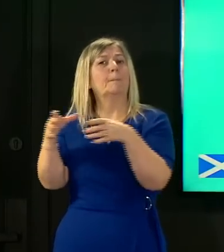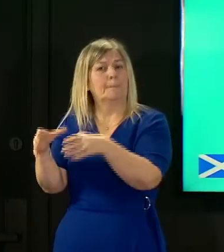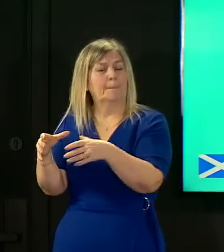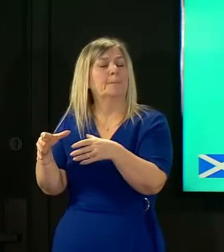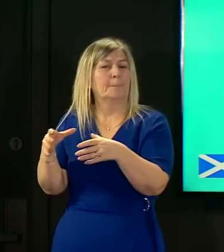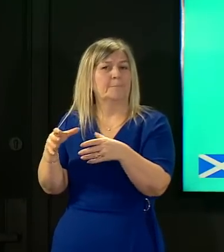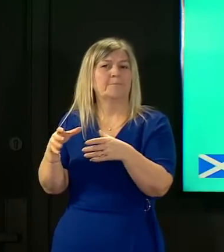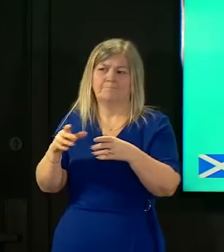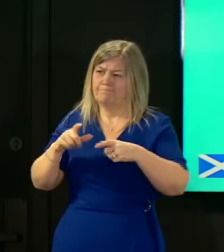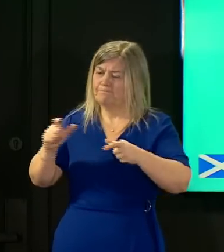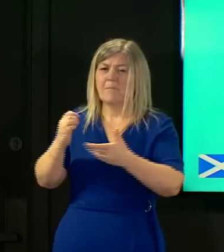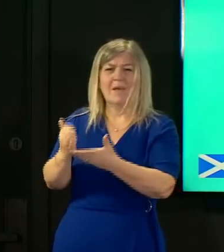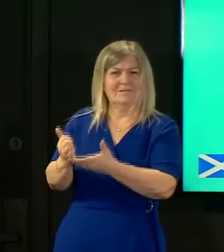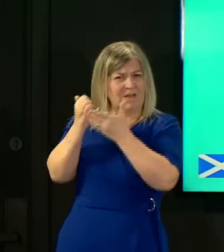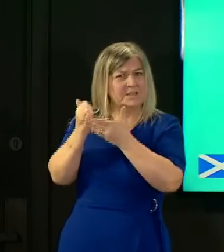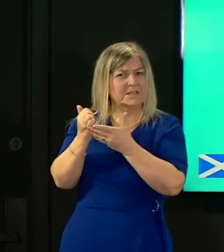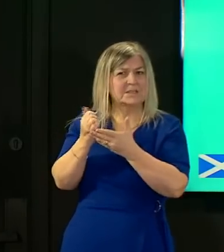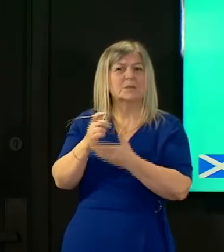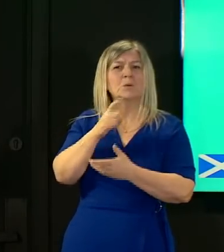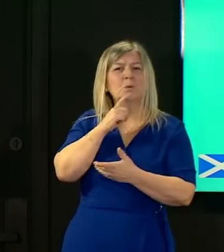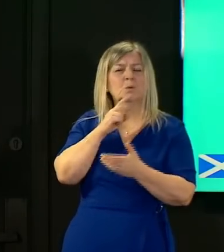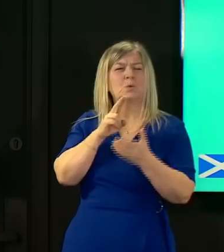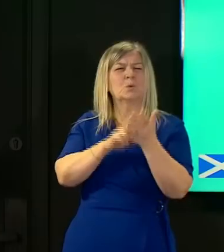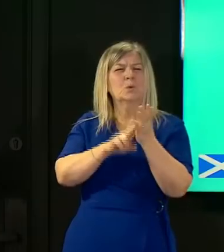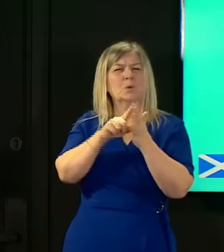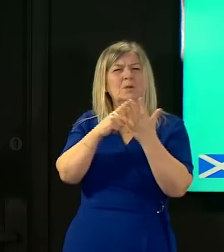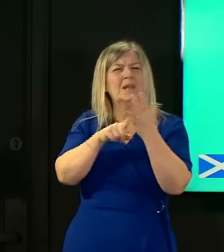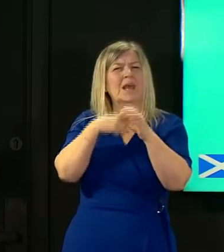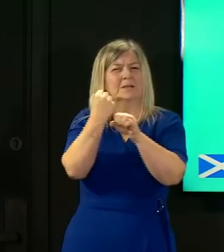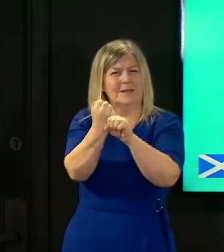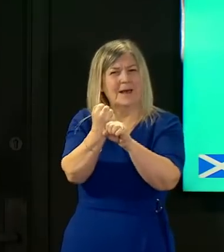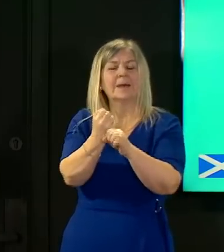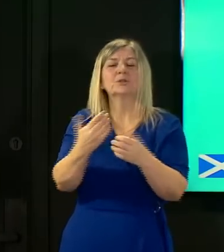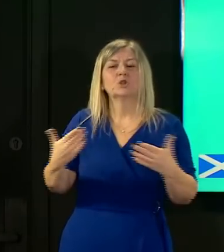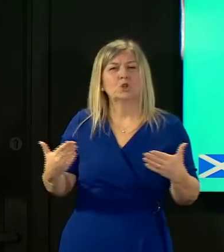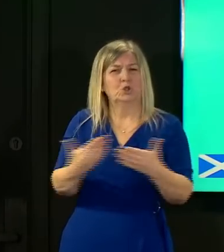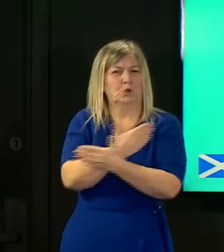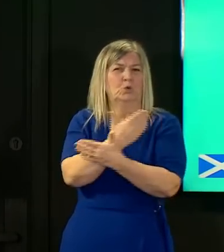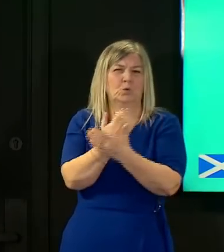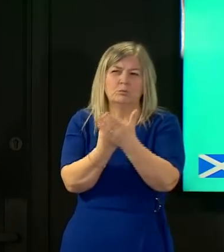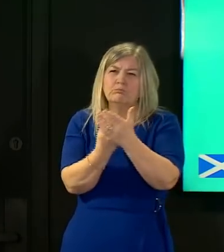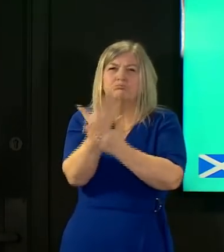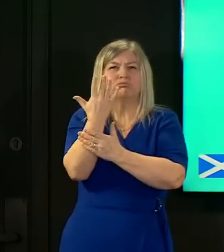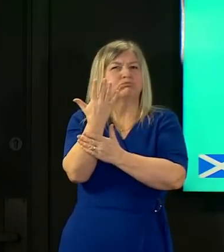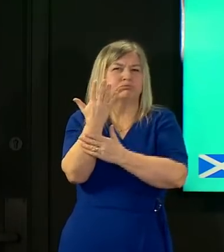continual advice that's um nervtag the new and emerging respiratory virus threat assessment group